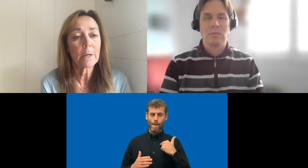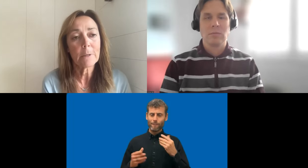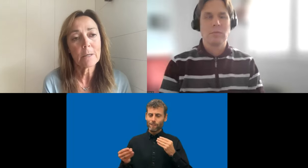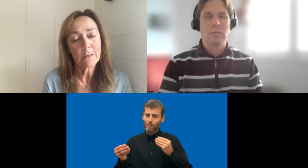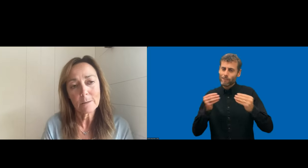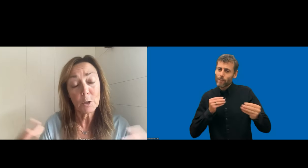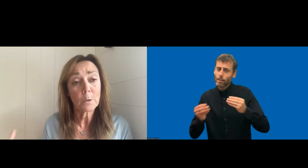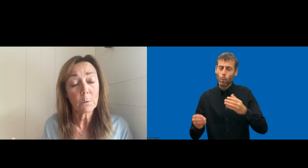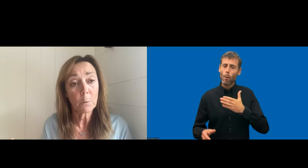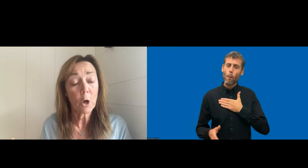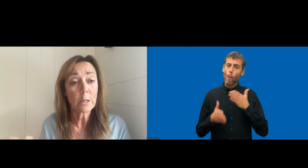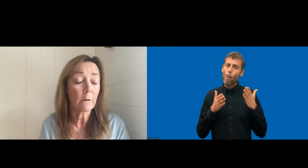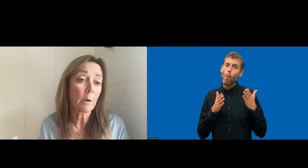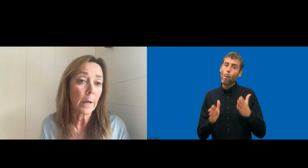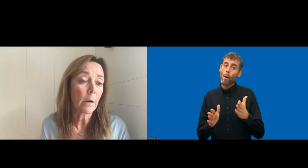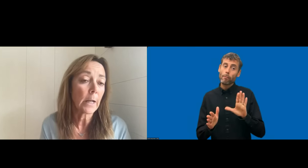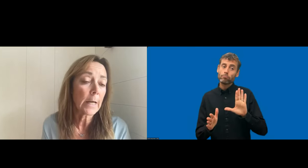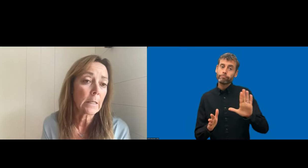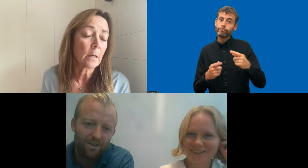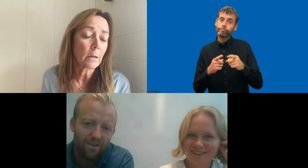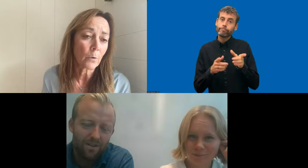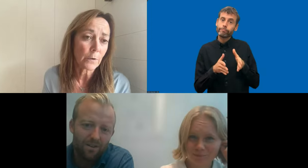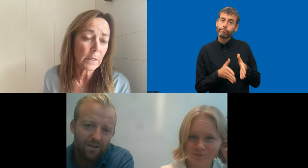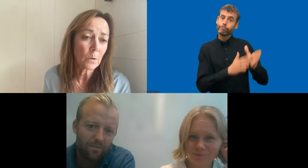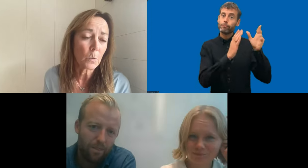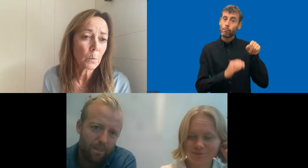but I mean that we don't would that be compare and align across the EU,